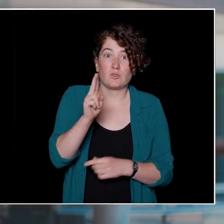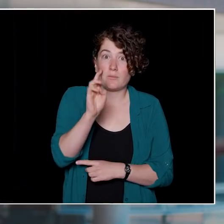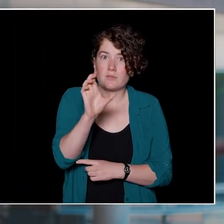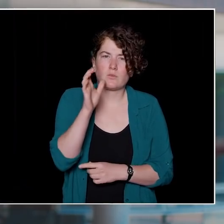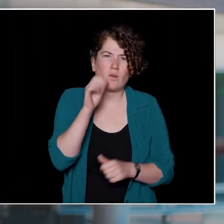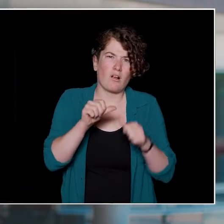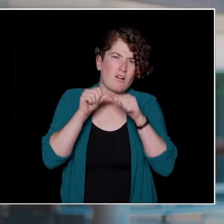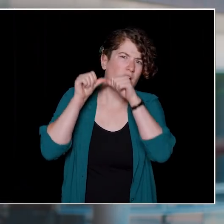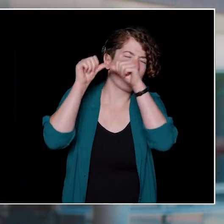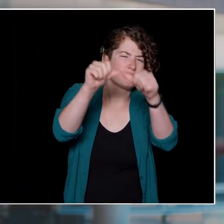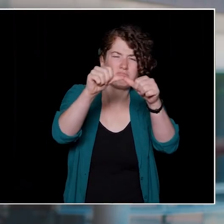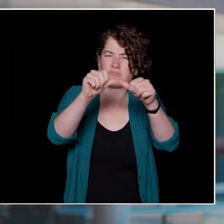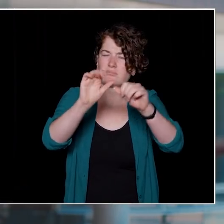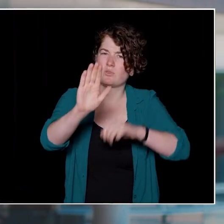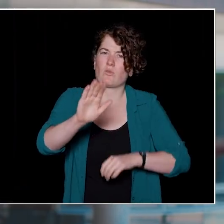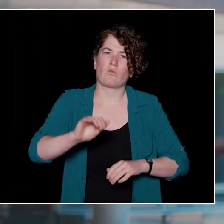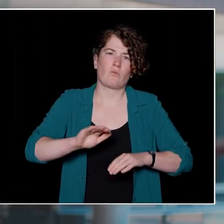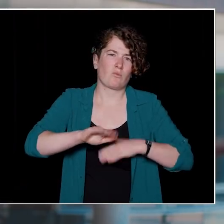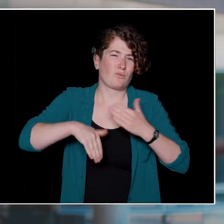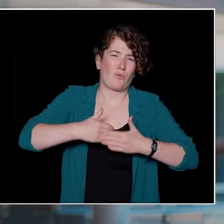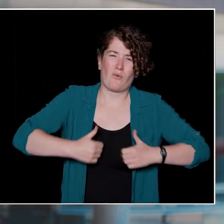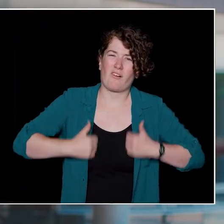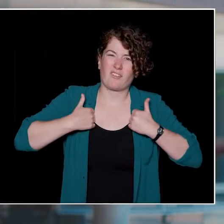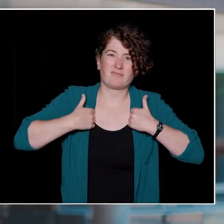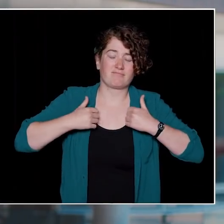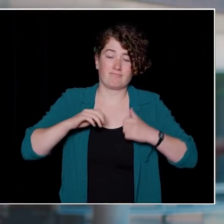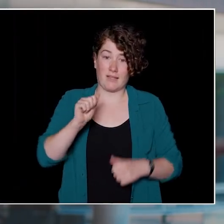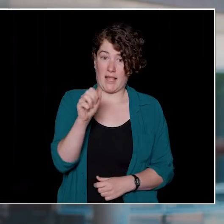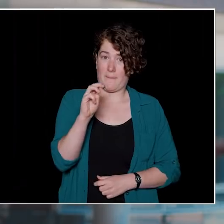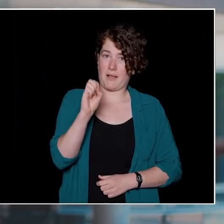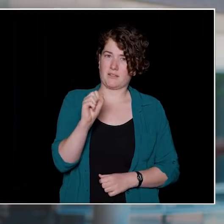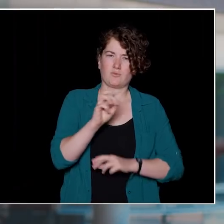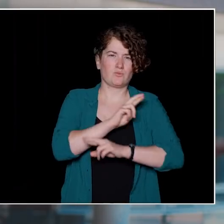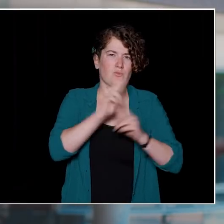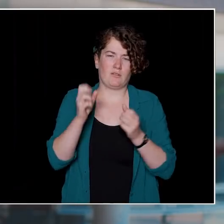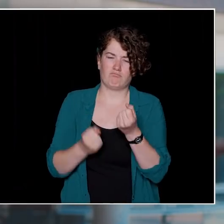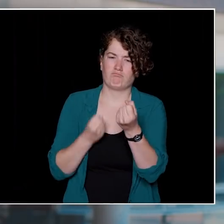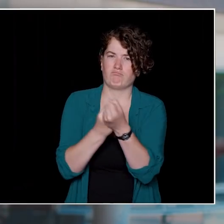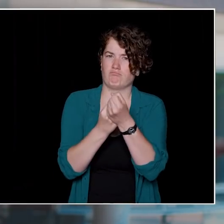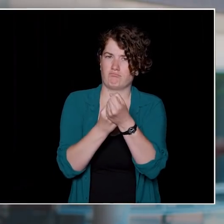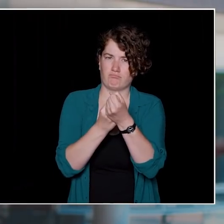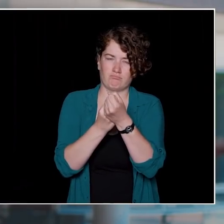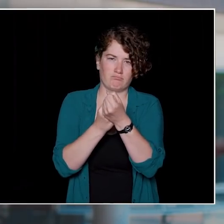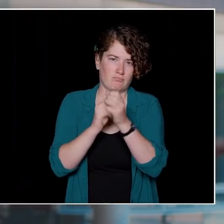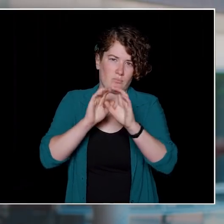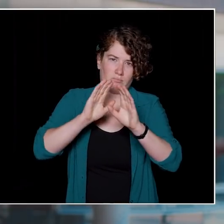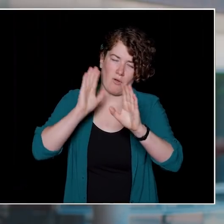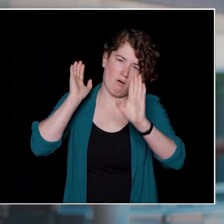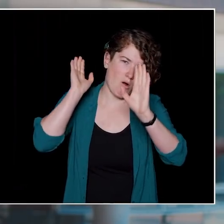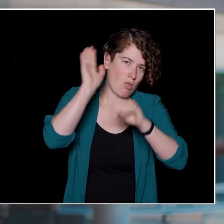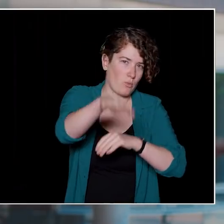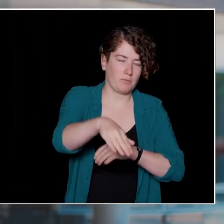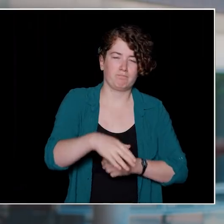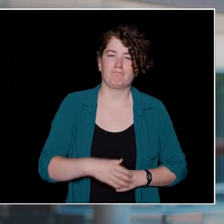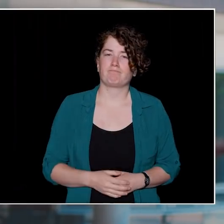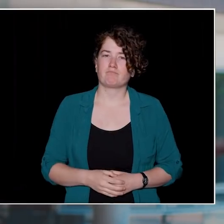memories and friendships that will last forever. And the AMS is here to make that incredible part of your life that is university the best it can be.